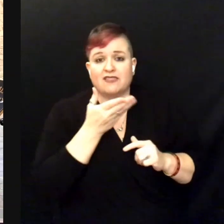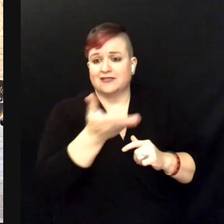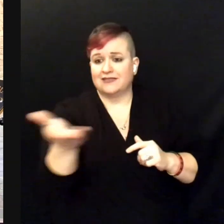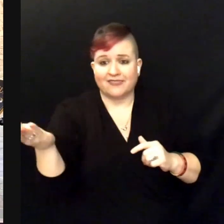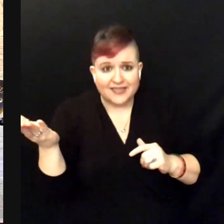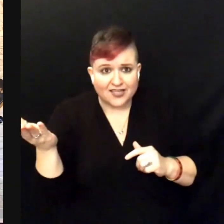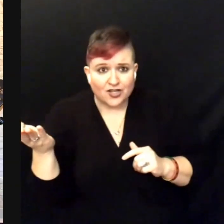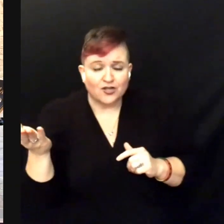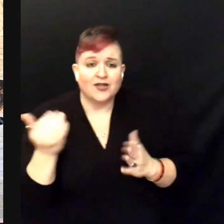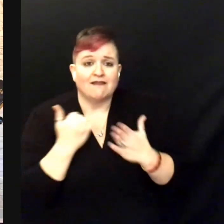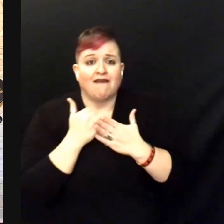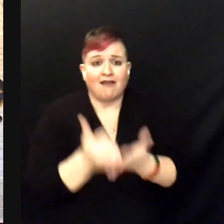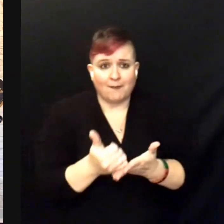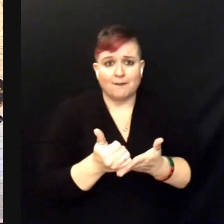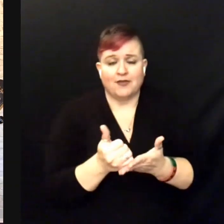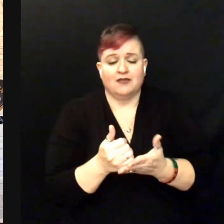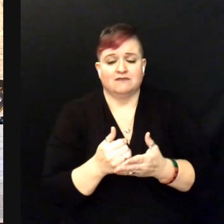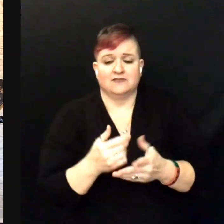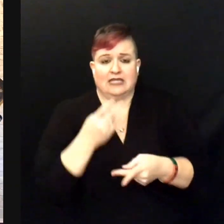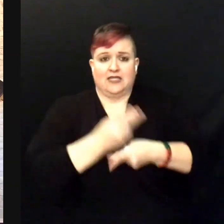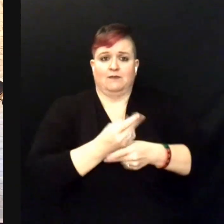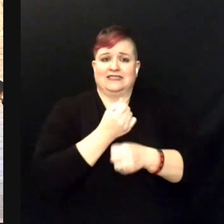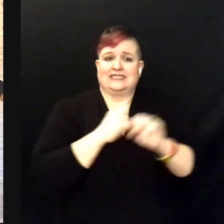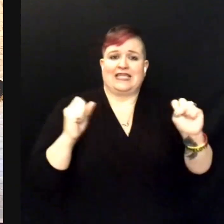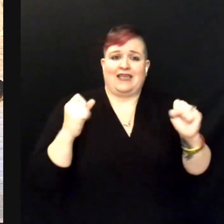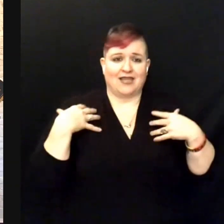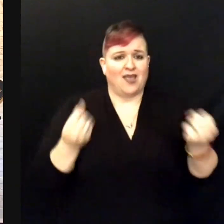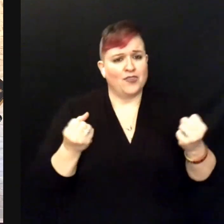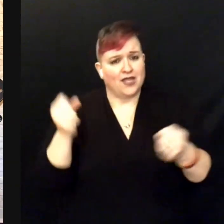helping to keep us safe and healthy and works so hard